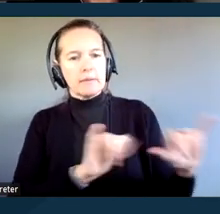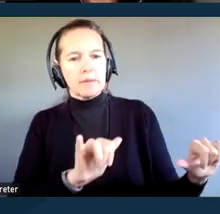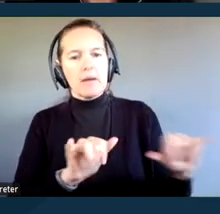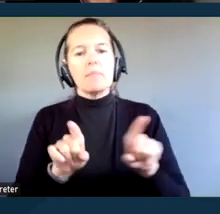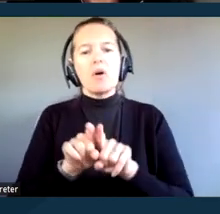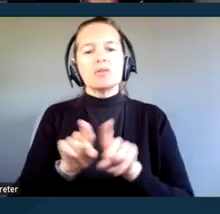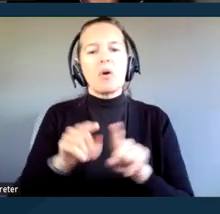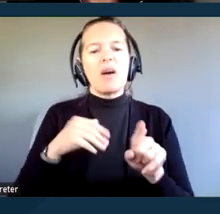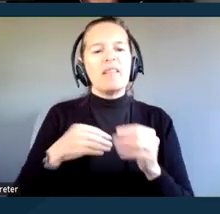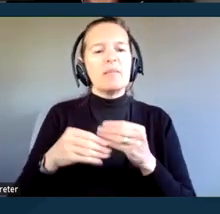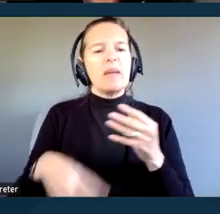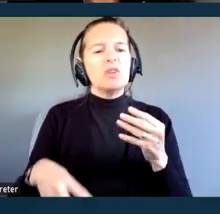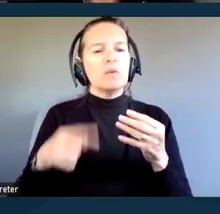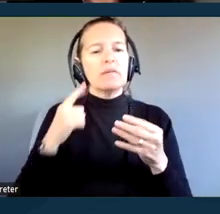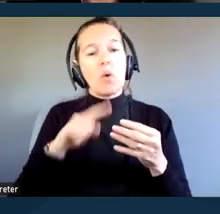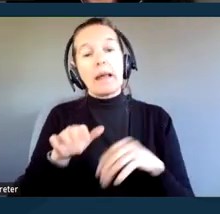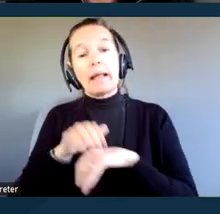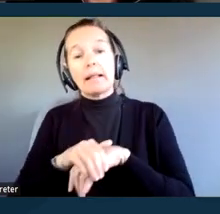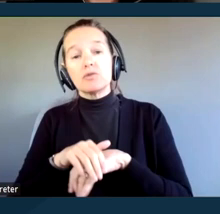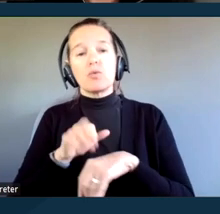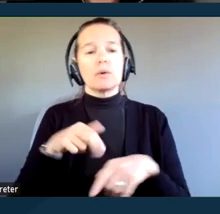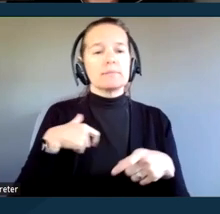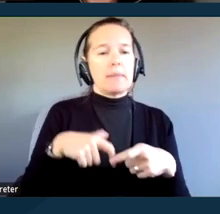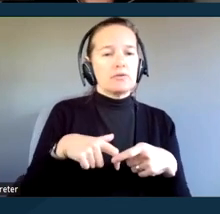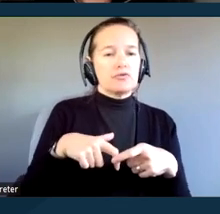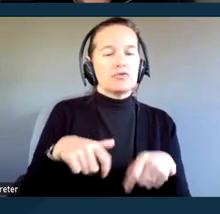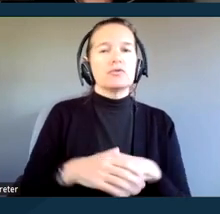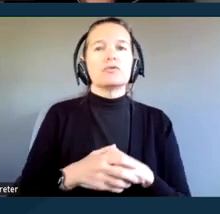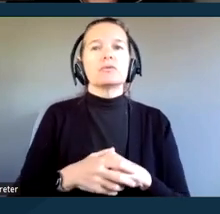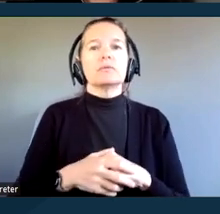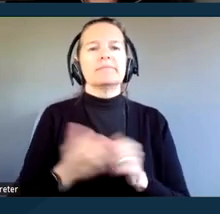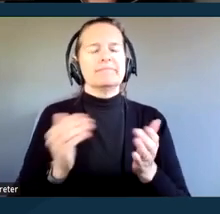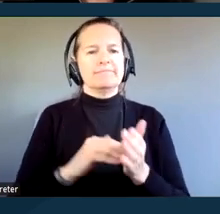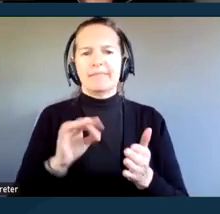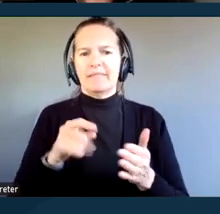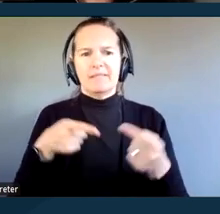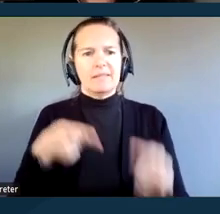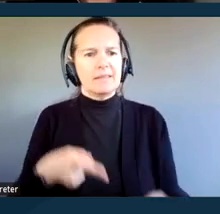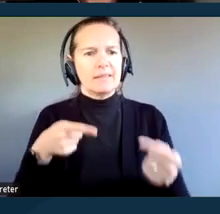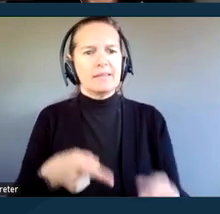to view things in English or Spanish. Again, if you experience any difficulties, please use the chat.